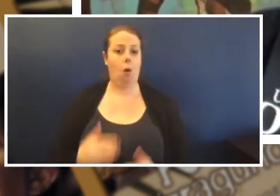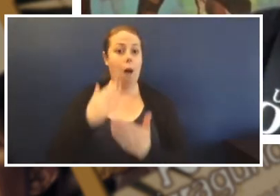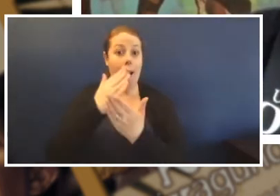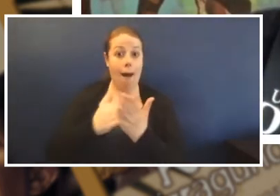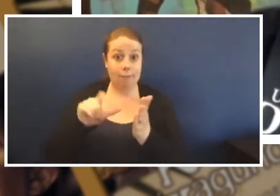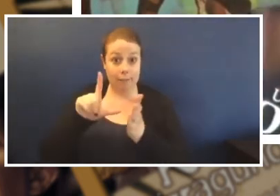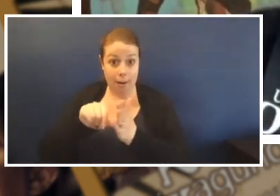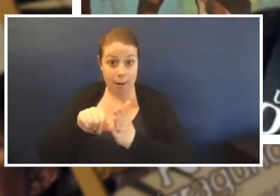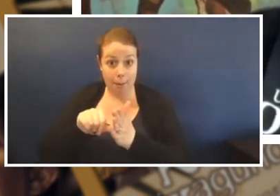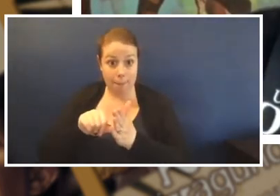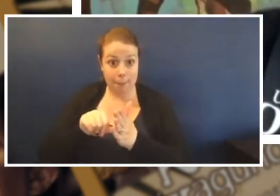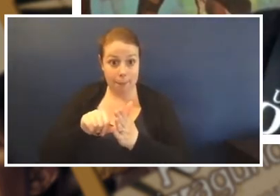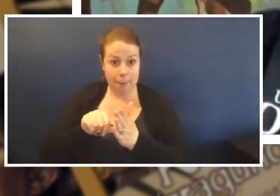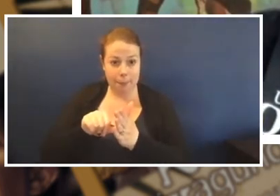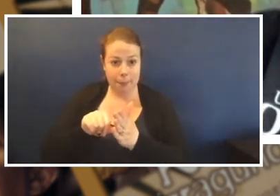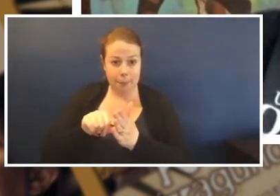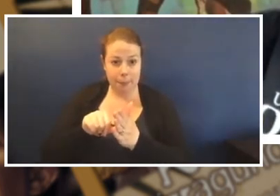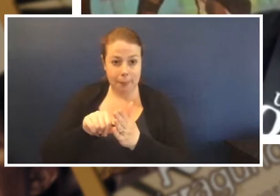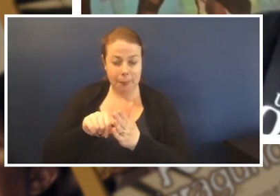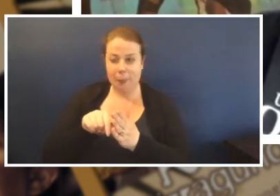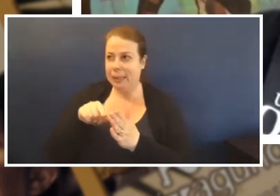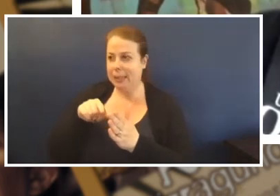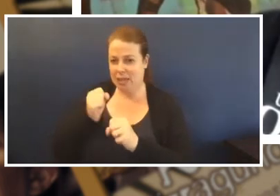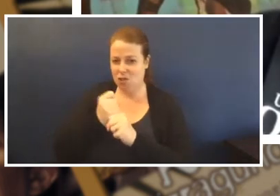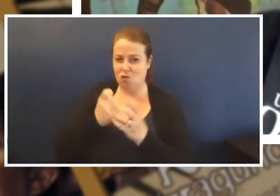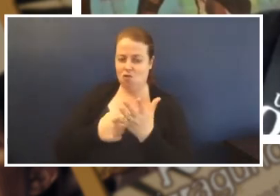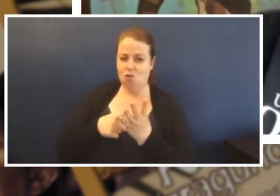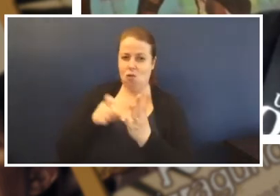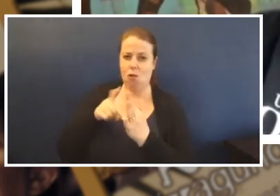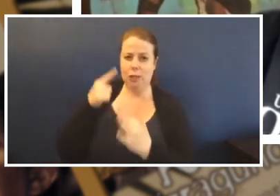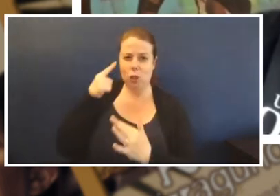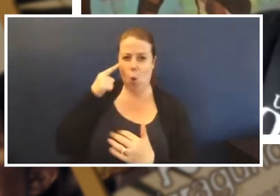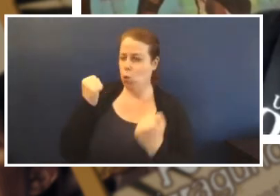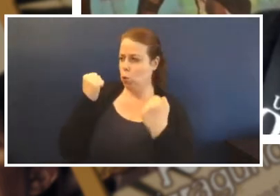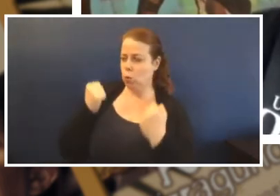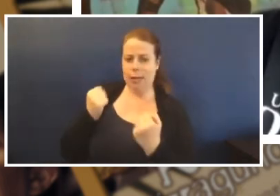so she must have thought, thank goodness for half time because now I've got him, because she